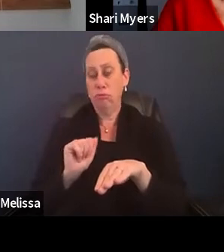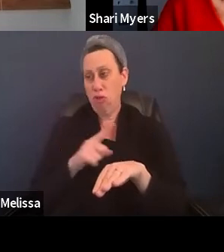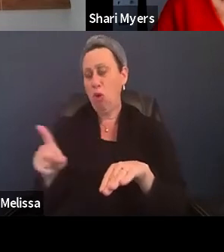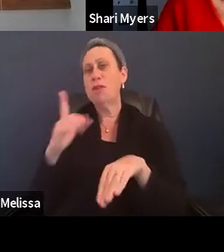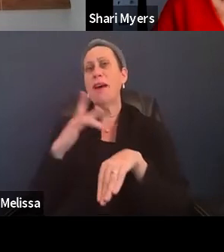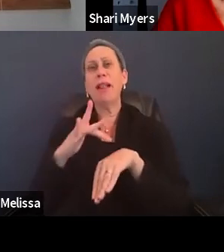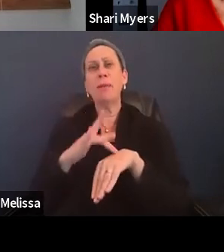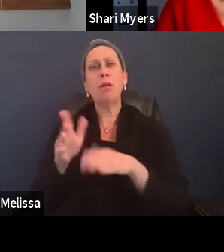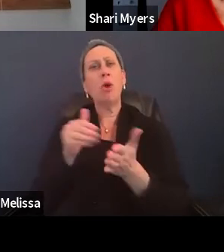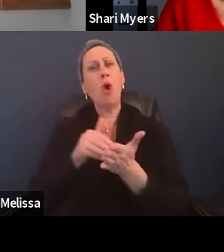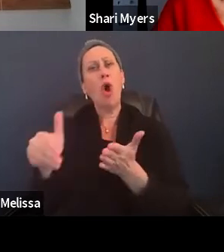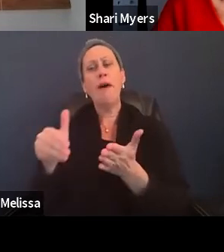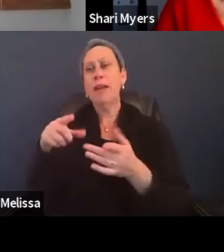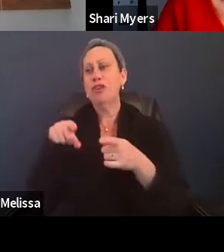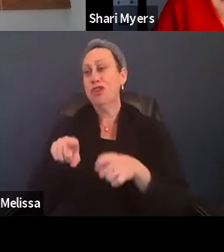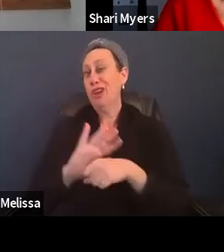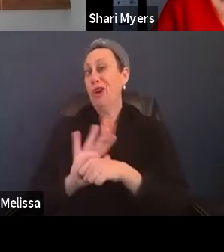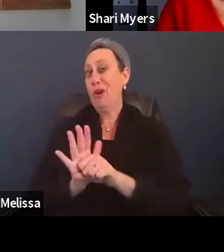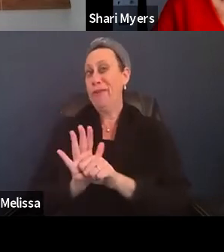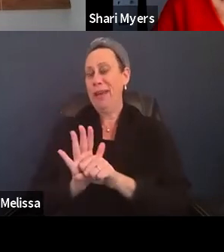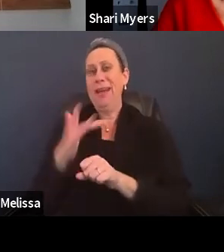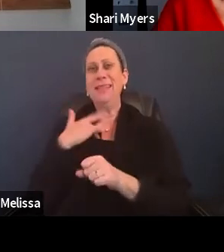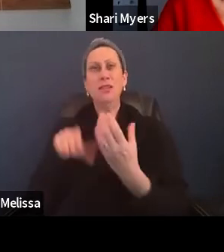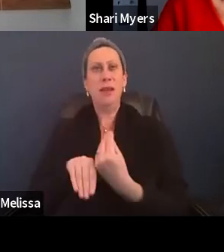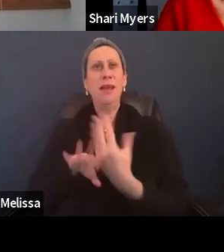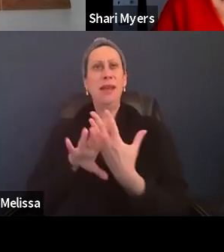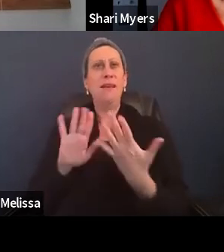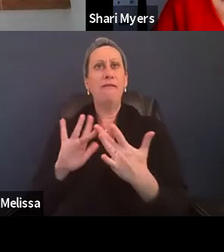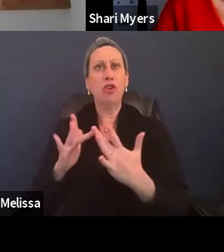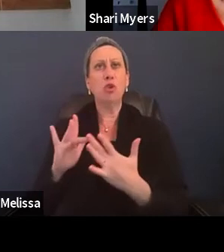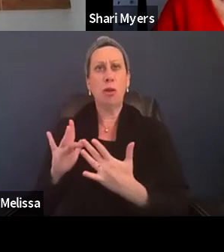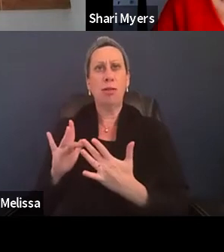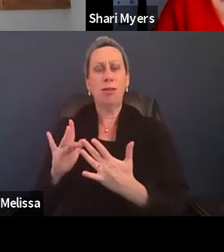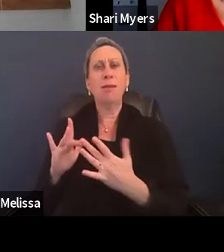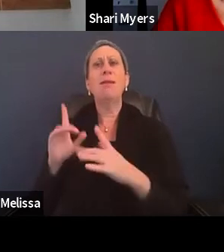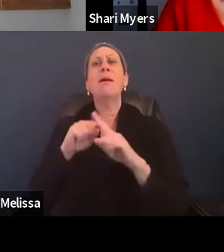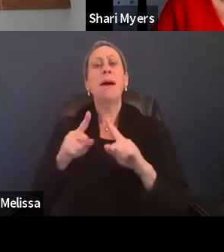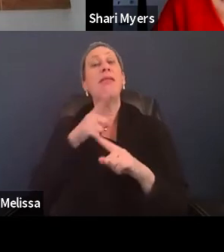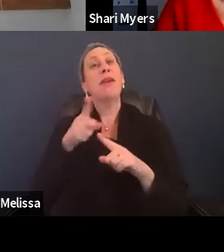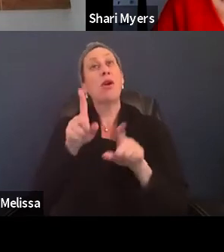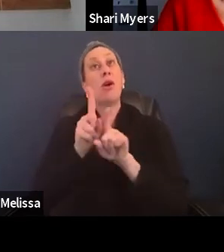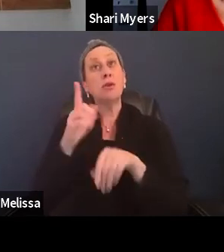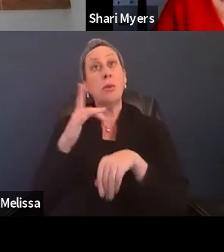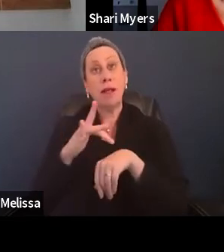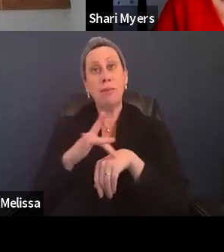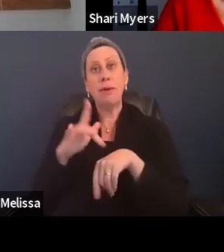often in COVID, it's mostly virtual at this point but they are available depending upon the needs